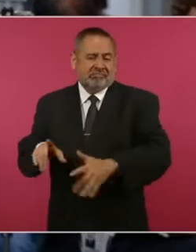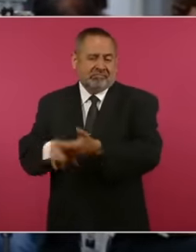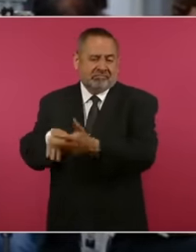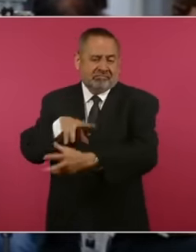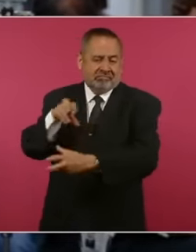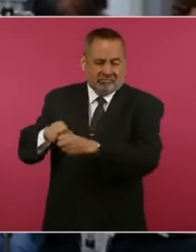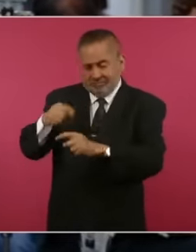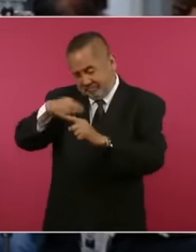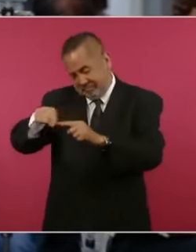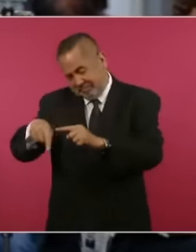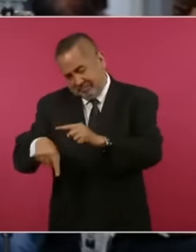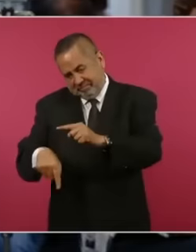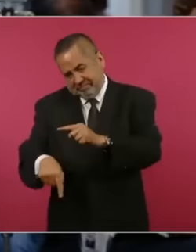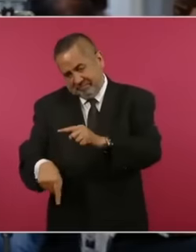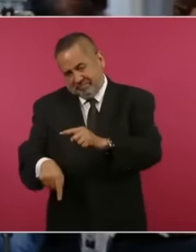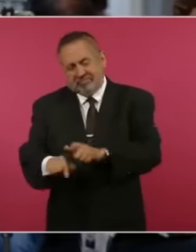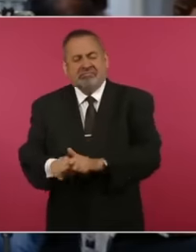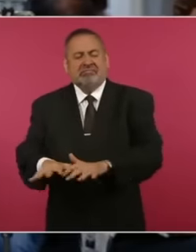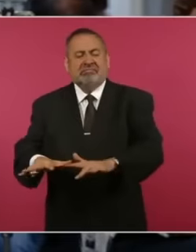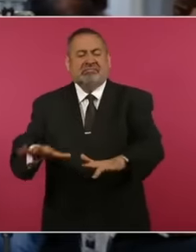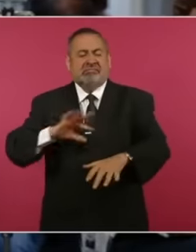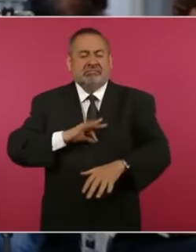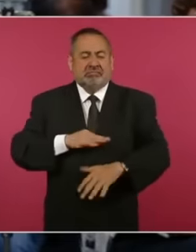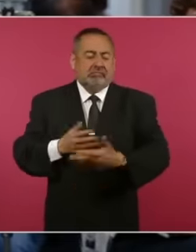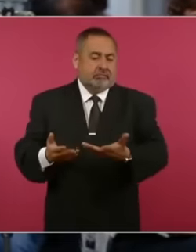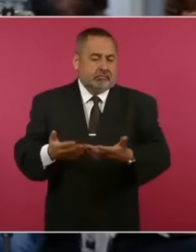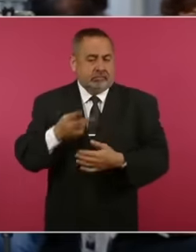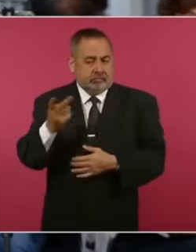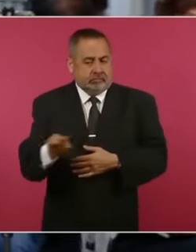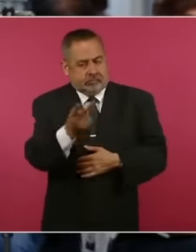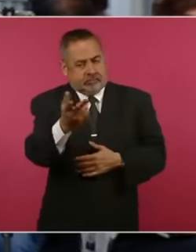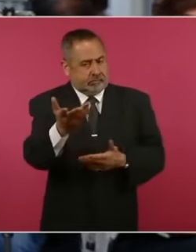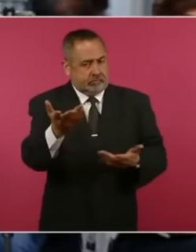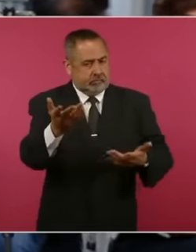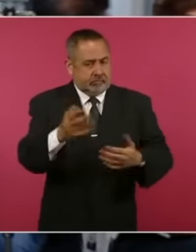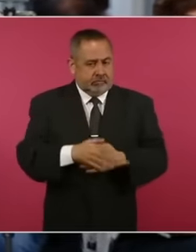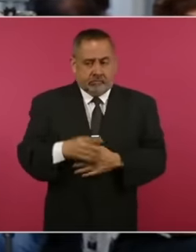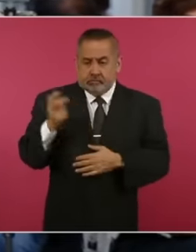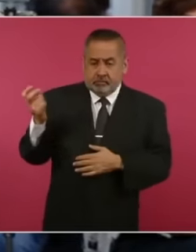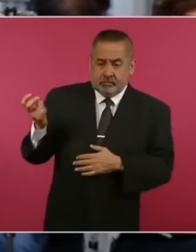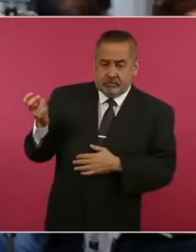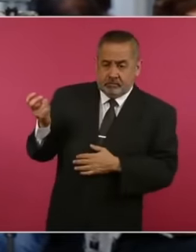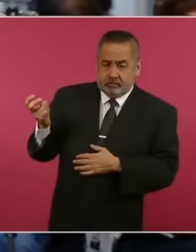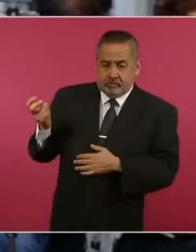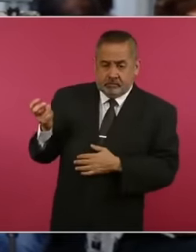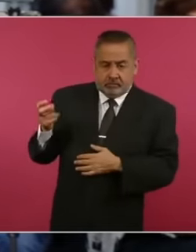underground water level so eh The question is This is the Environmental legacy of your government, that